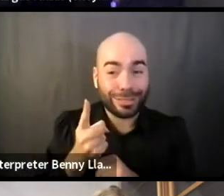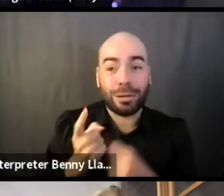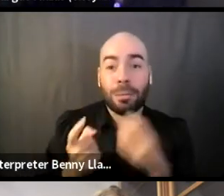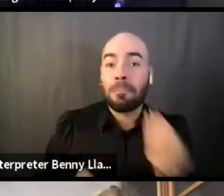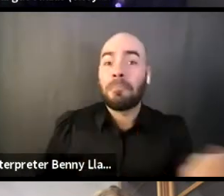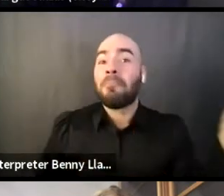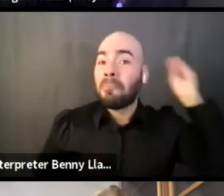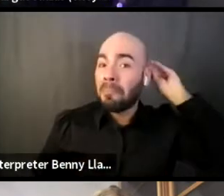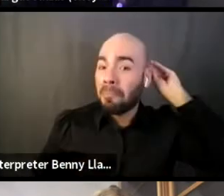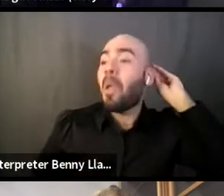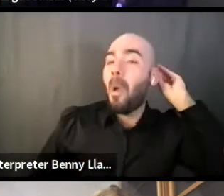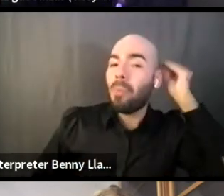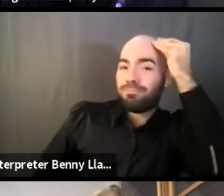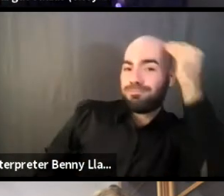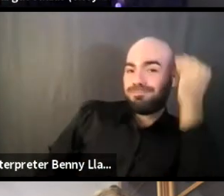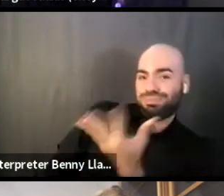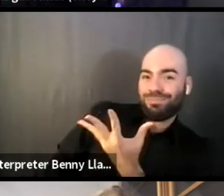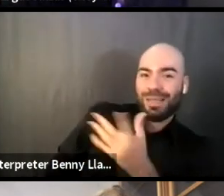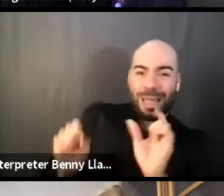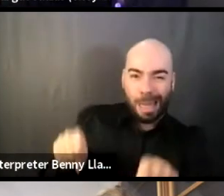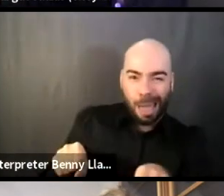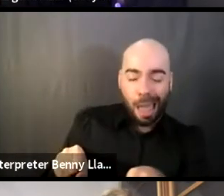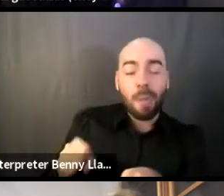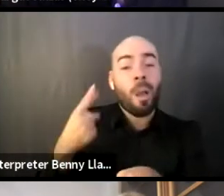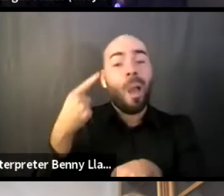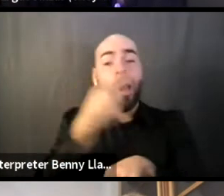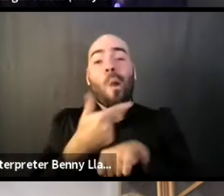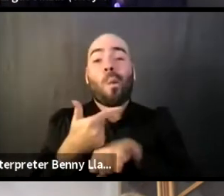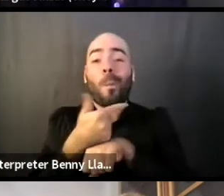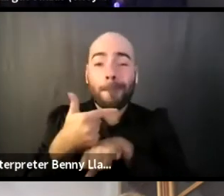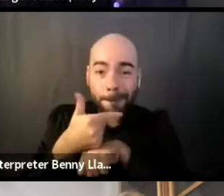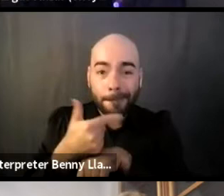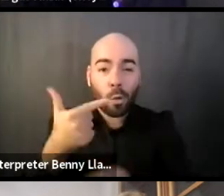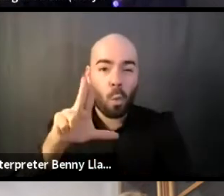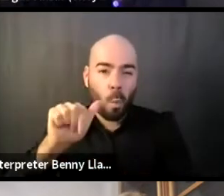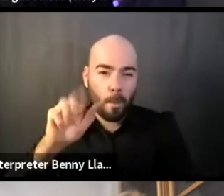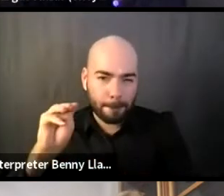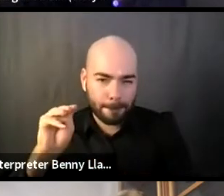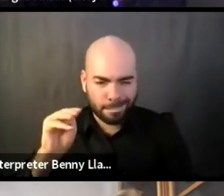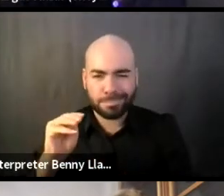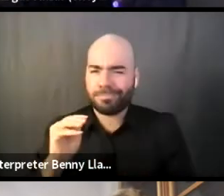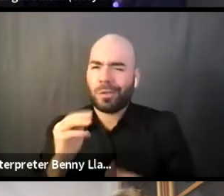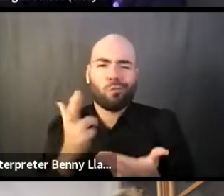With a place like Guam, we really, we have, there's limited resources in terms of the money